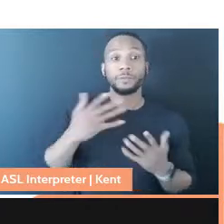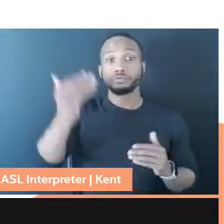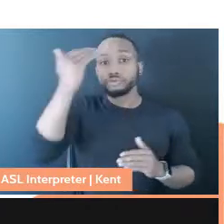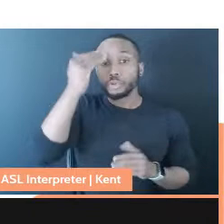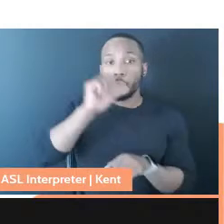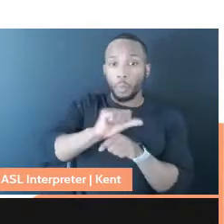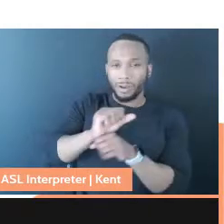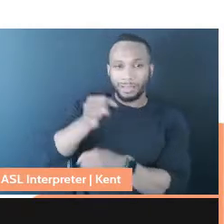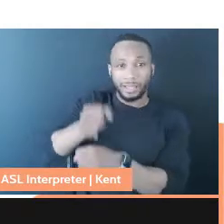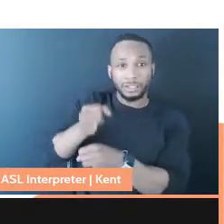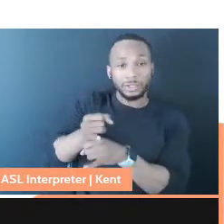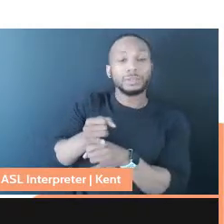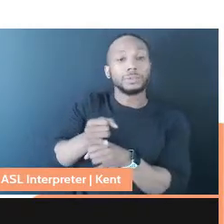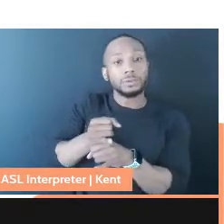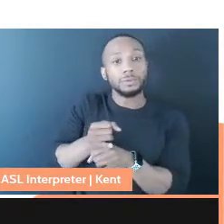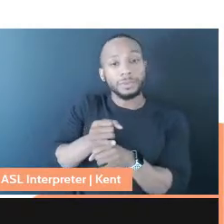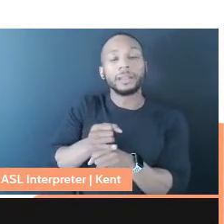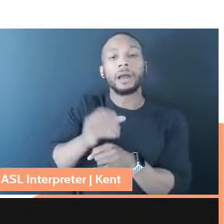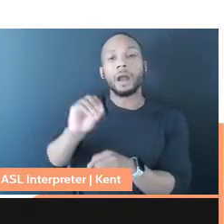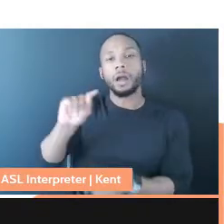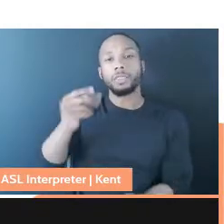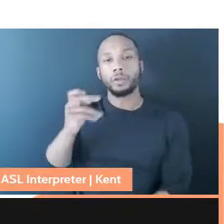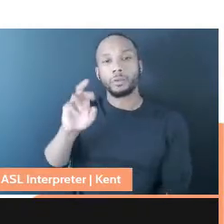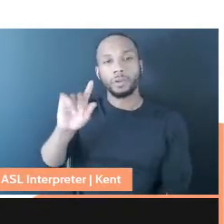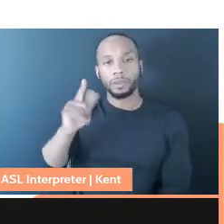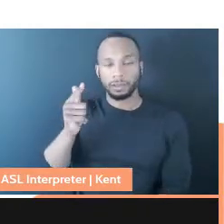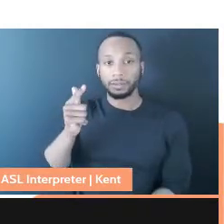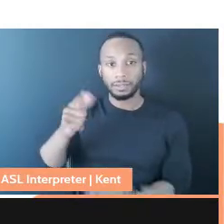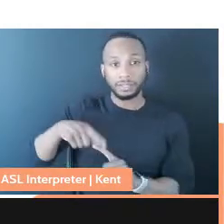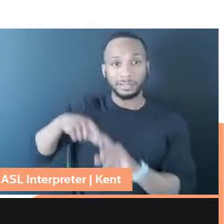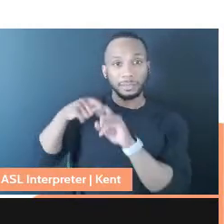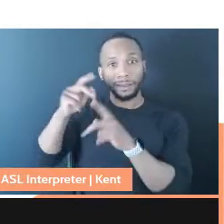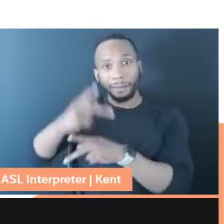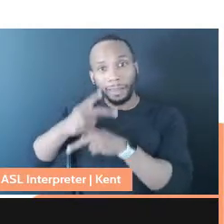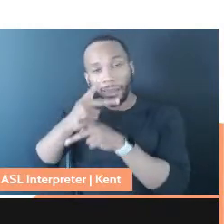othering suspends care in pursuit of other priorities, like profit, power, speed,